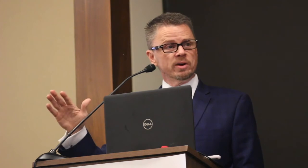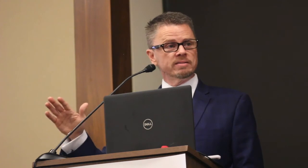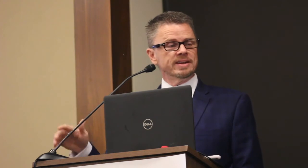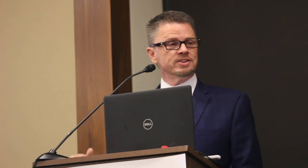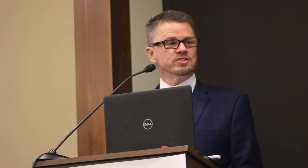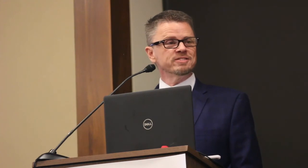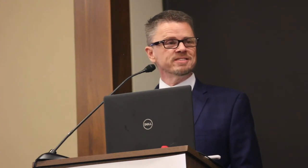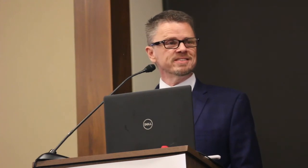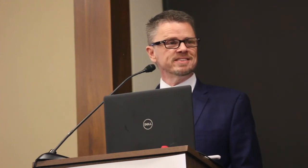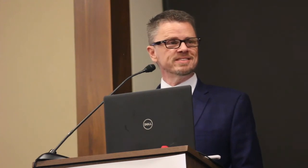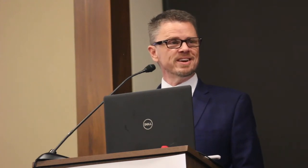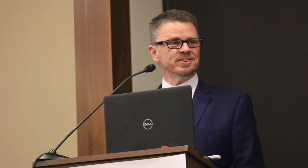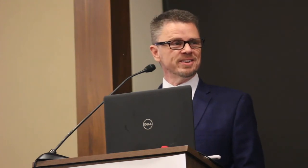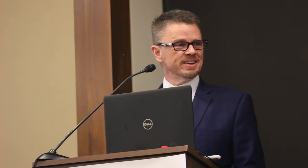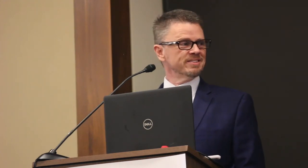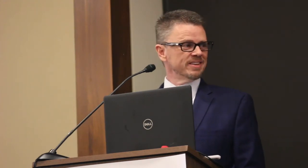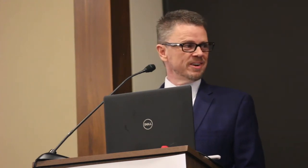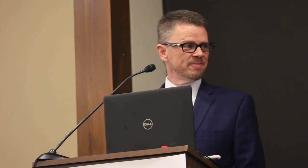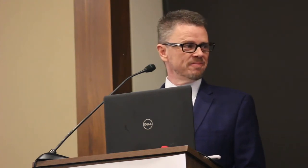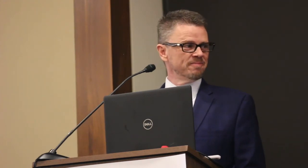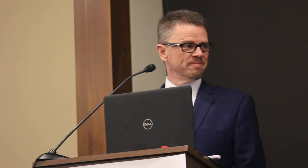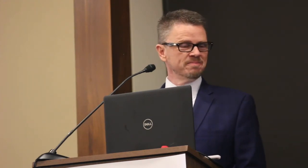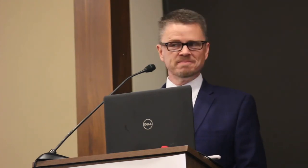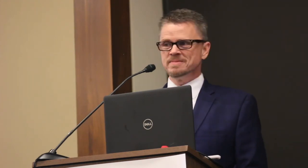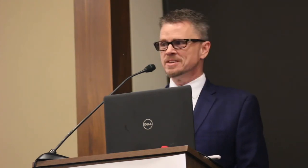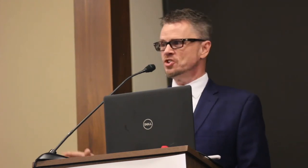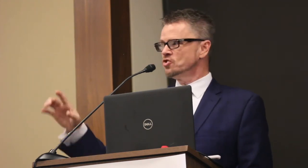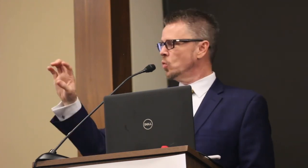around the edges is not going to get us there.